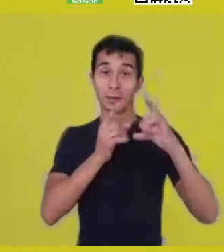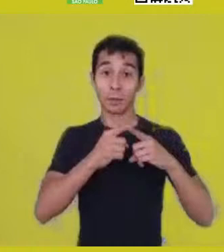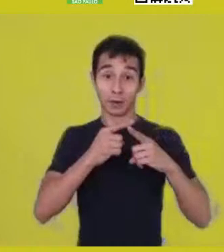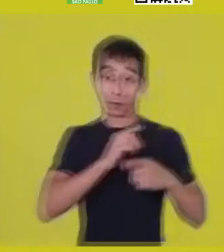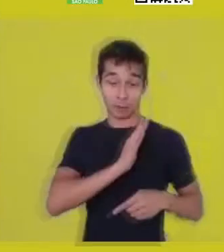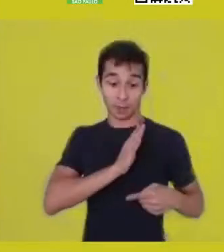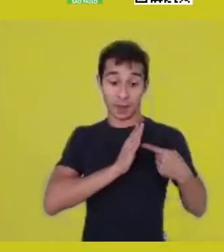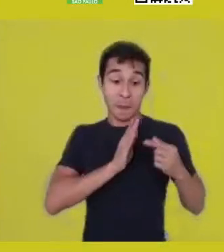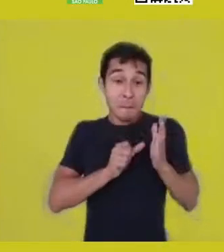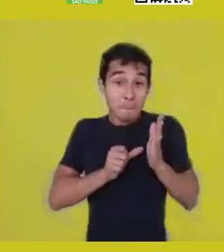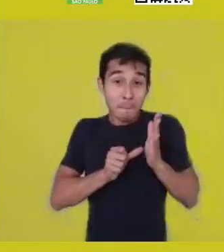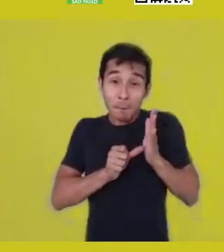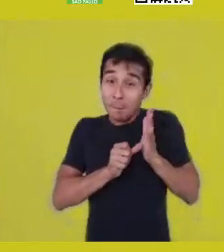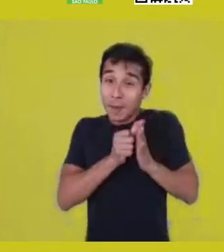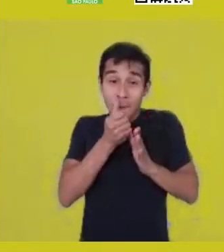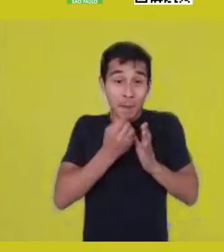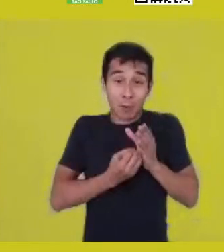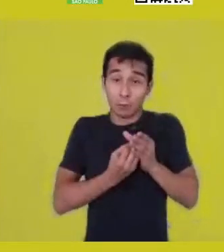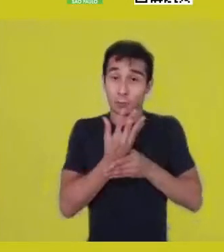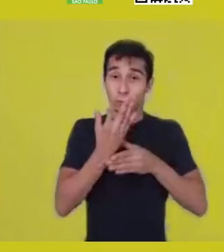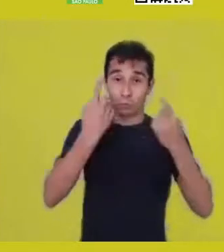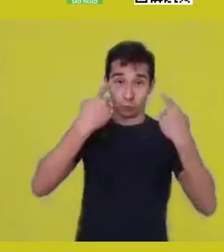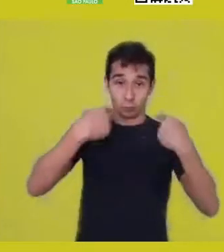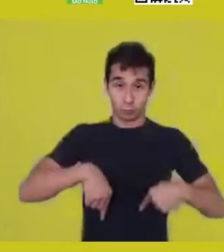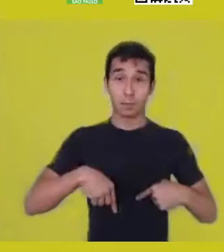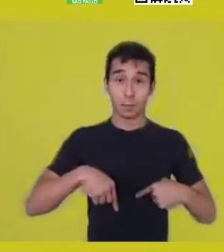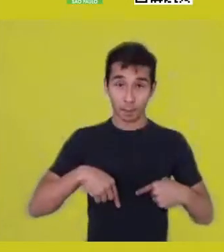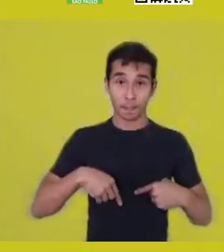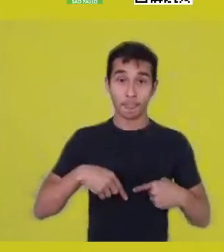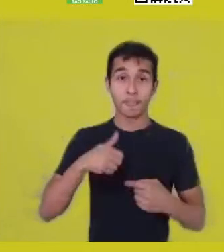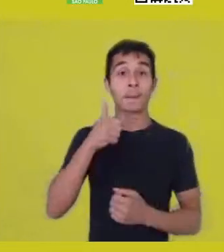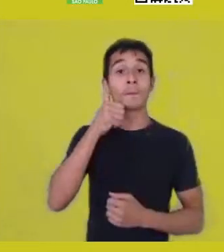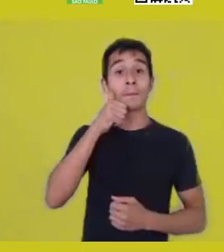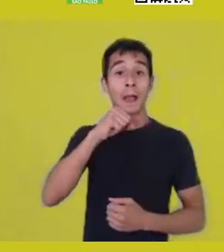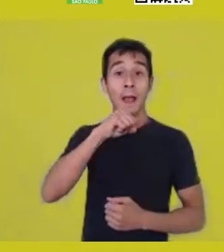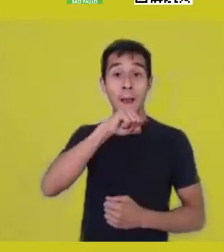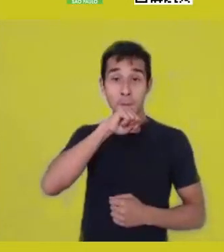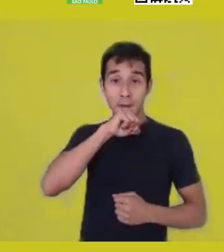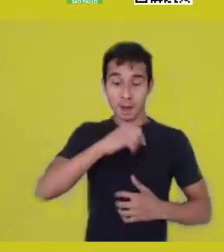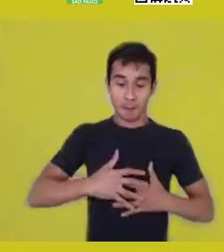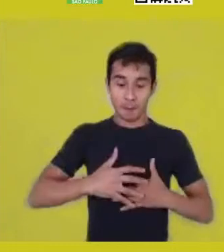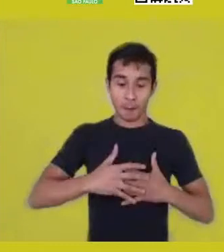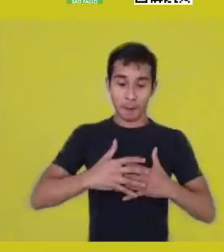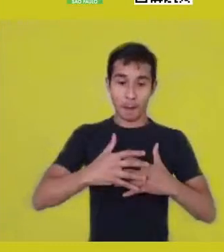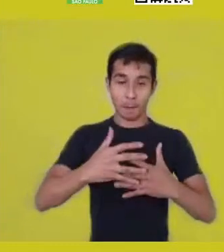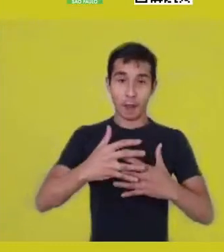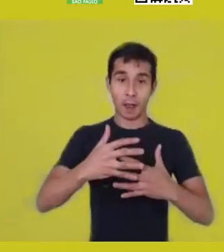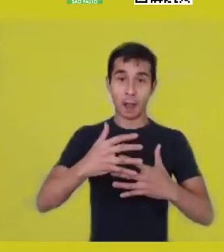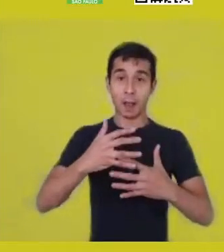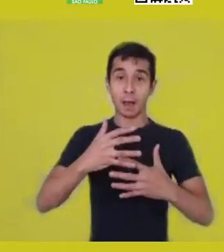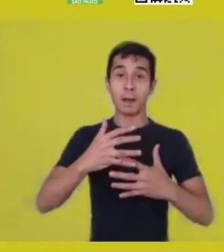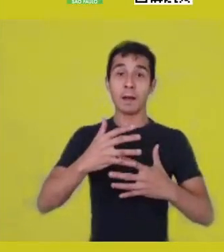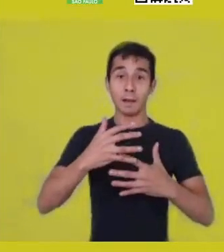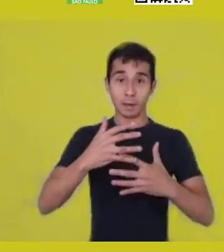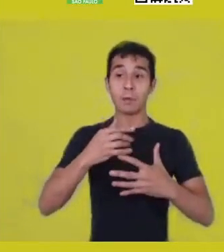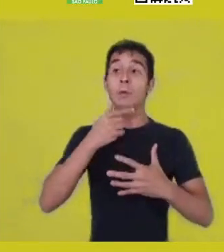this drop of blood donated by the mother, which forms this individual, receives the sperm of the father,